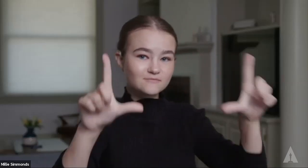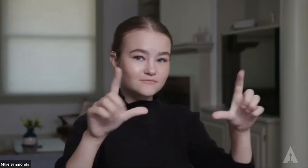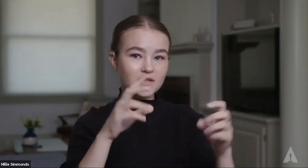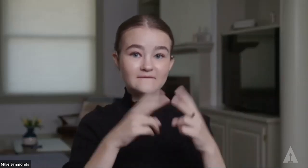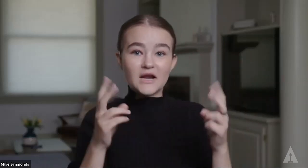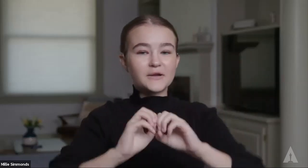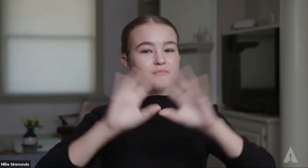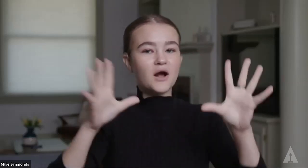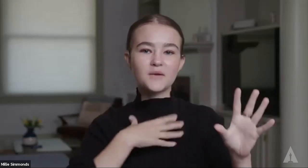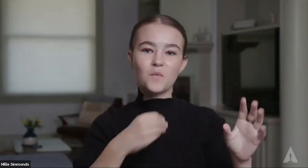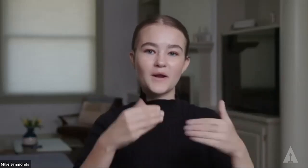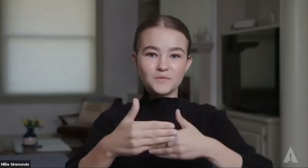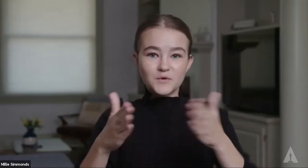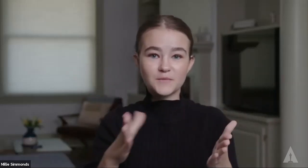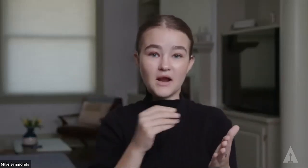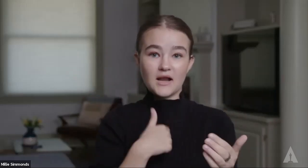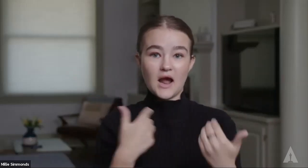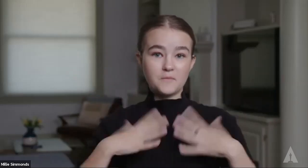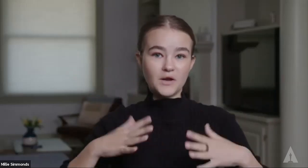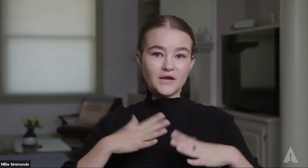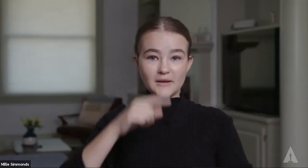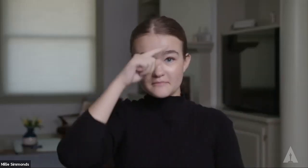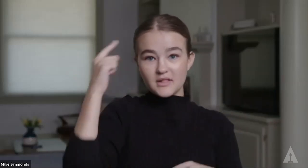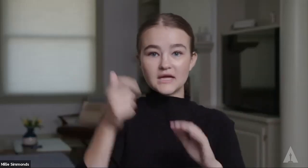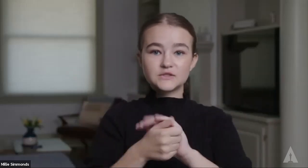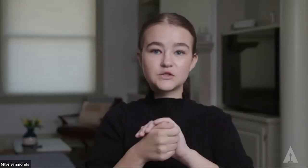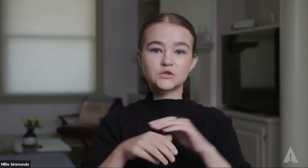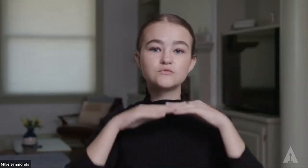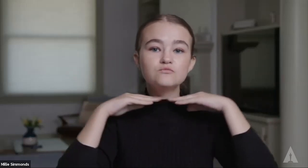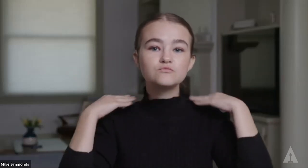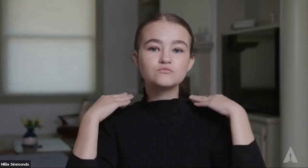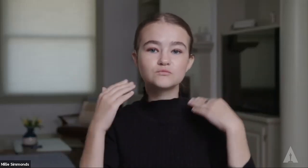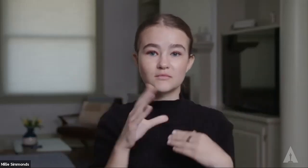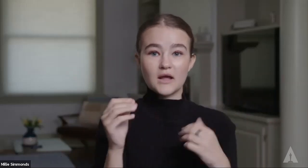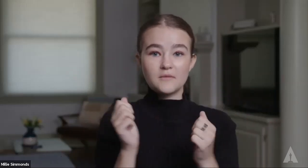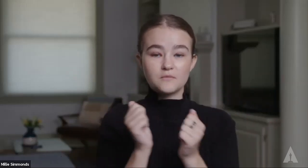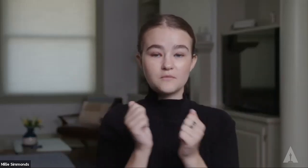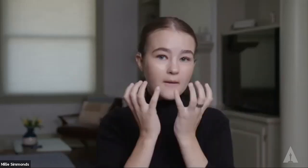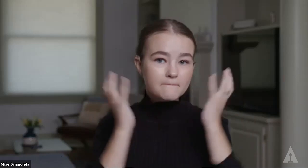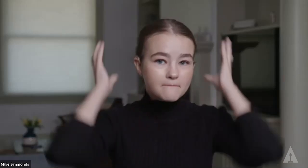and a TV mounted on the wall. It's a bright, cheery room. I'm wearing a black long-sleeved turtleneck,